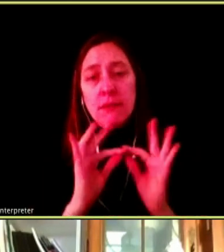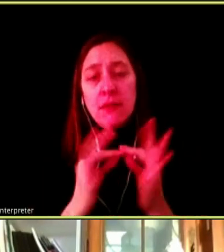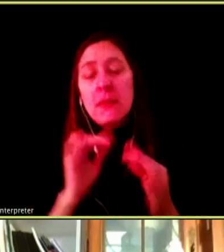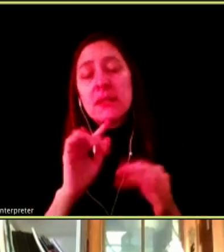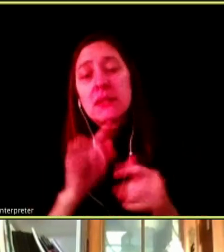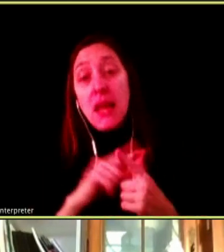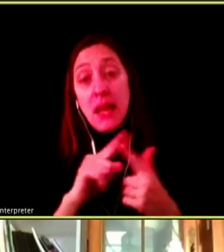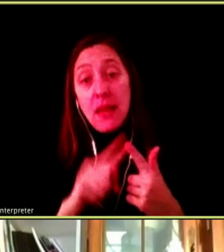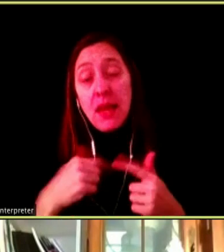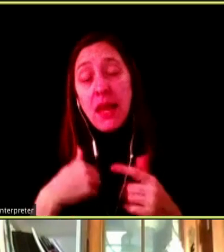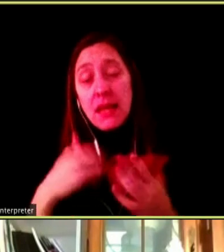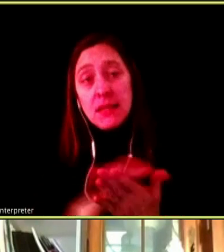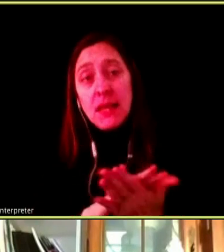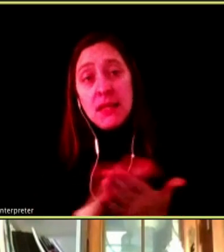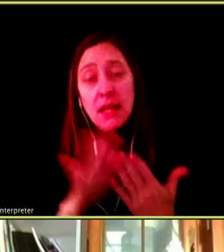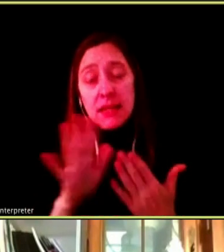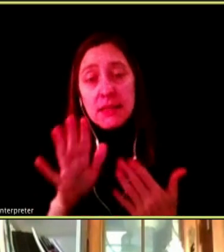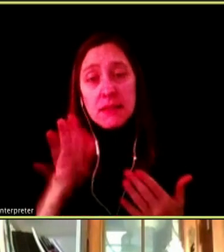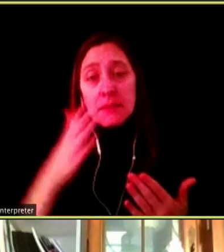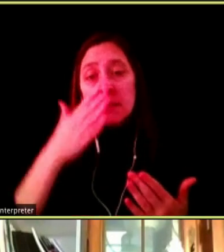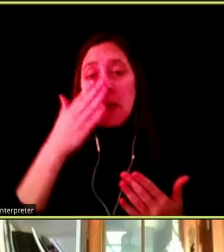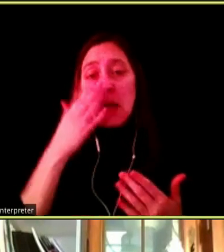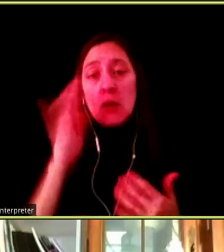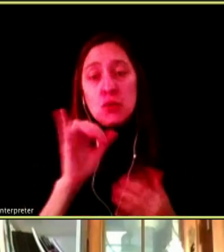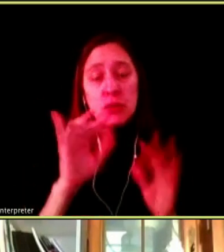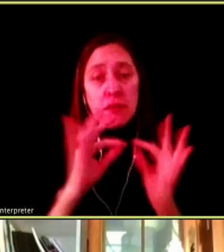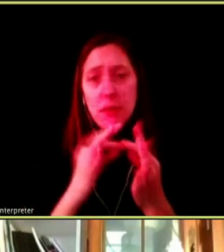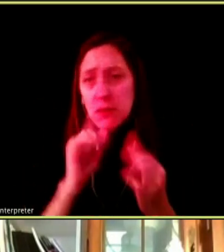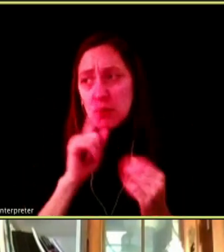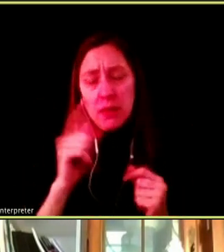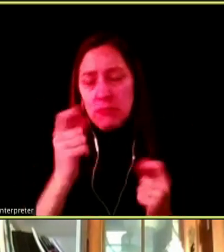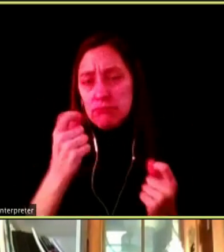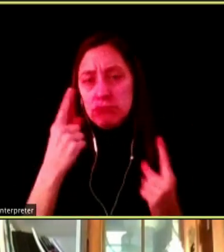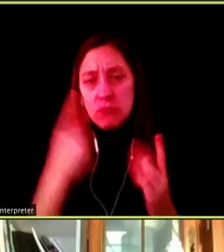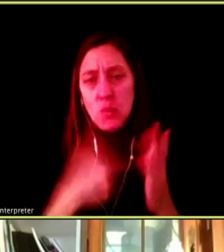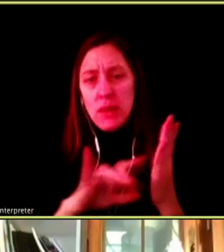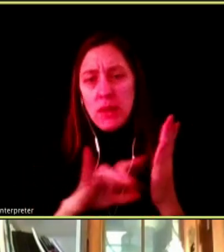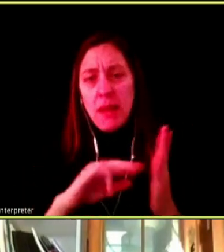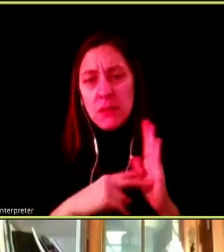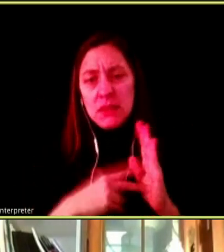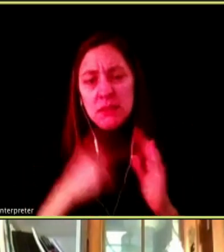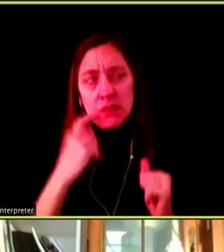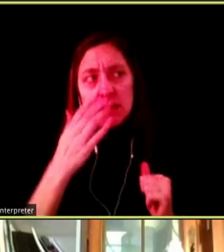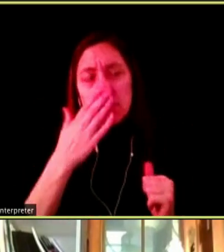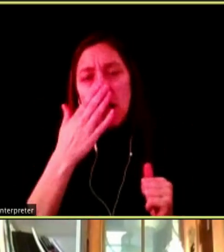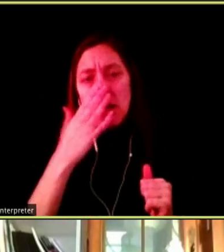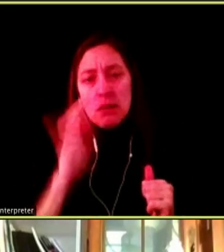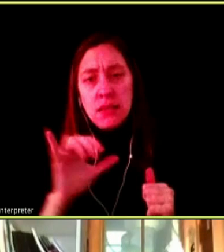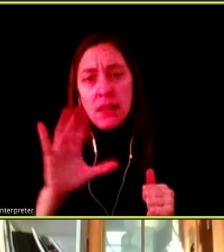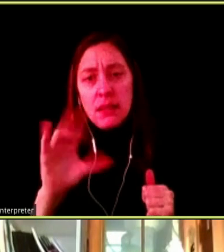AND AS THIS NICE SMALL CURRENT FAMILIES REALLY DON'T UNDERSTAND WHAT IT IS BECAUSE IT SMELLS LIKE COTTON CANDY.